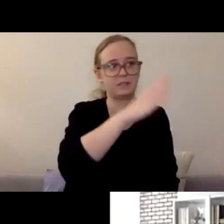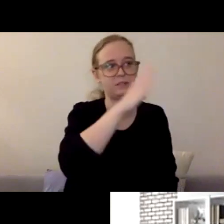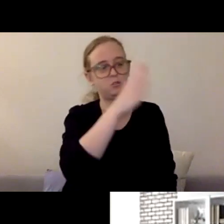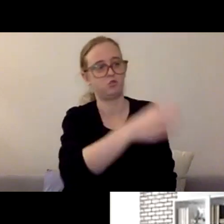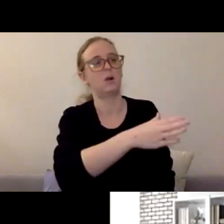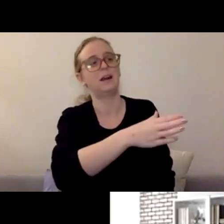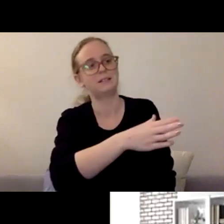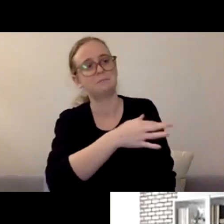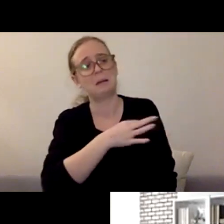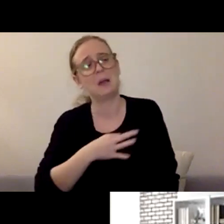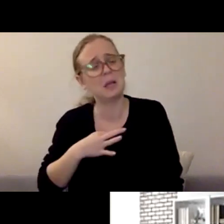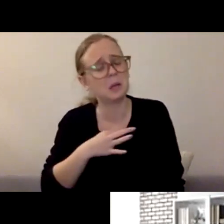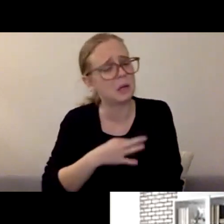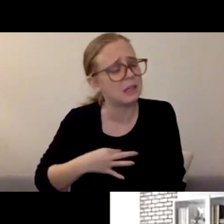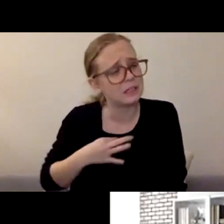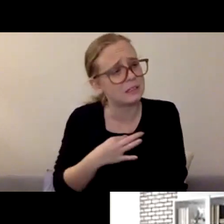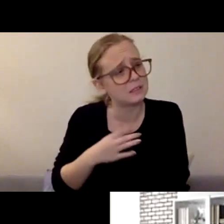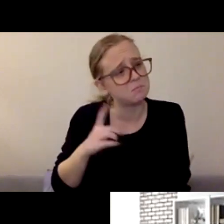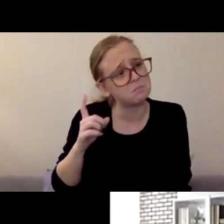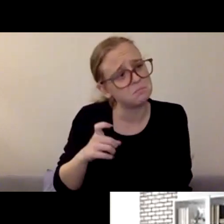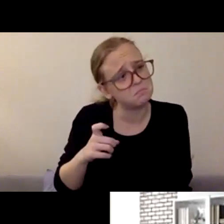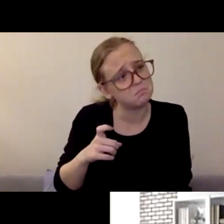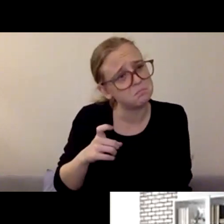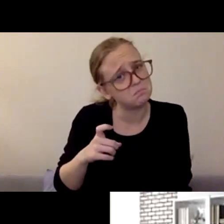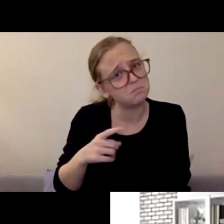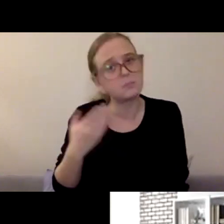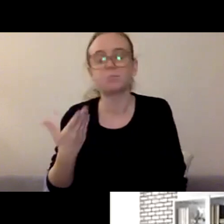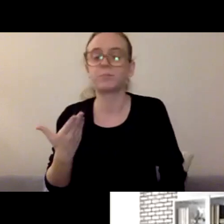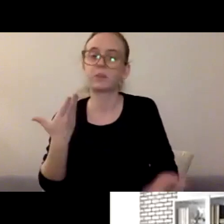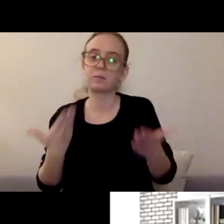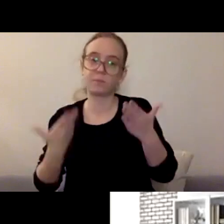sometimes that is enough to just crack that tough exterior